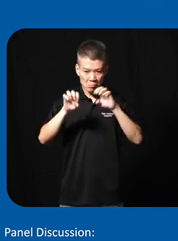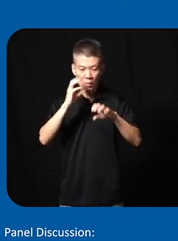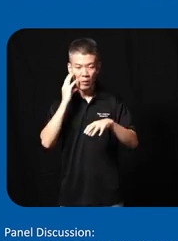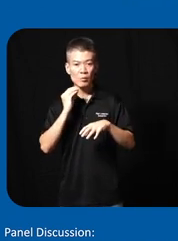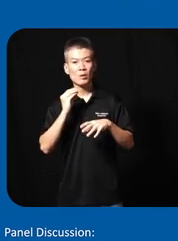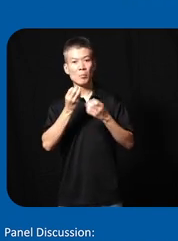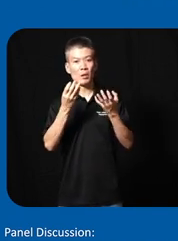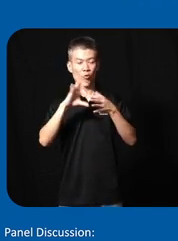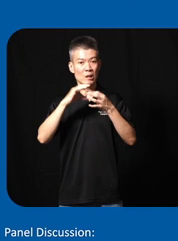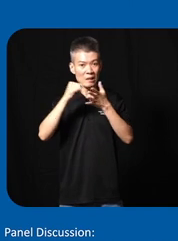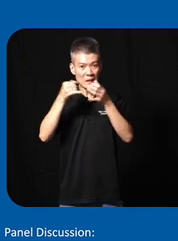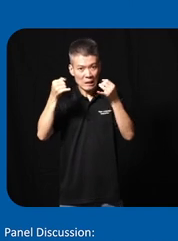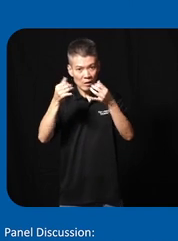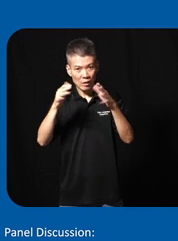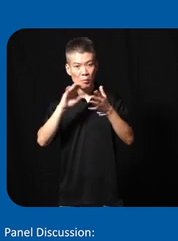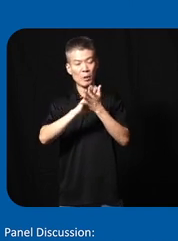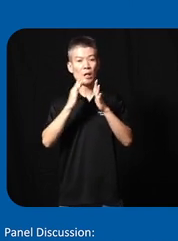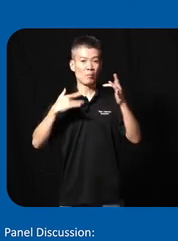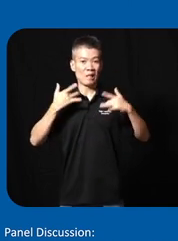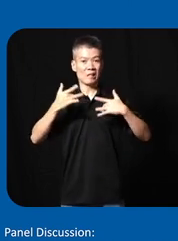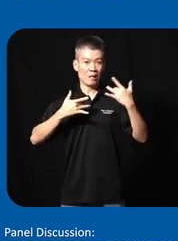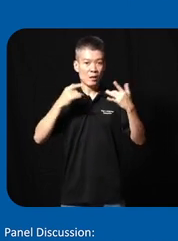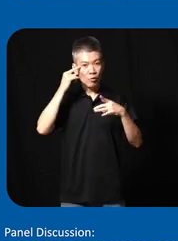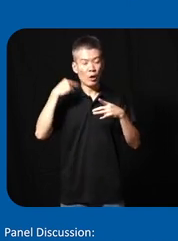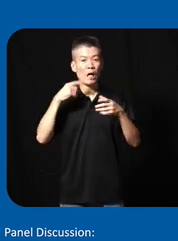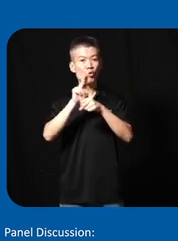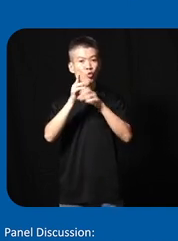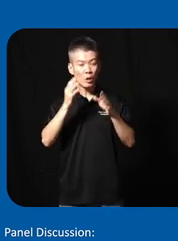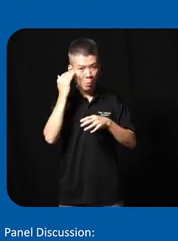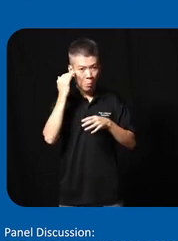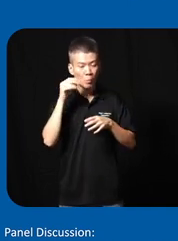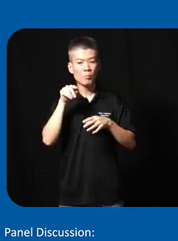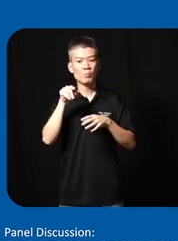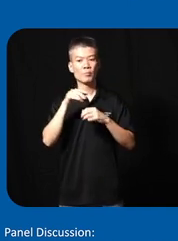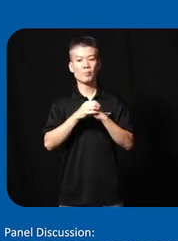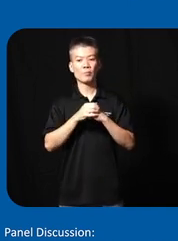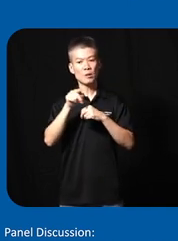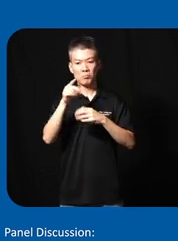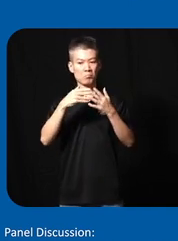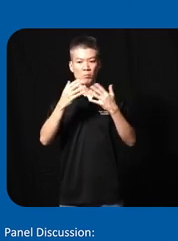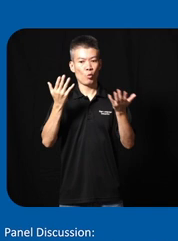of the installations have become very exciting for our user because they no matter what age